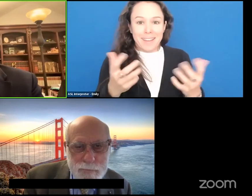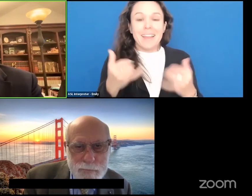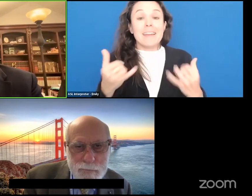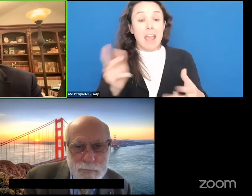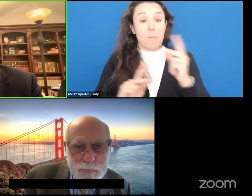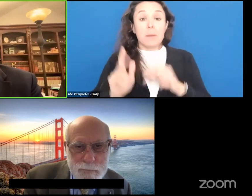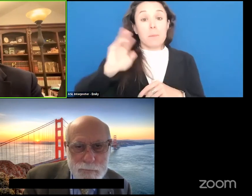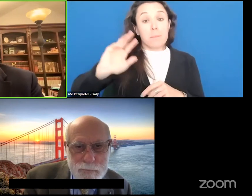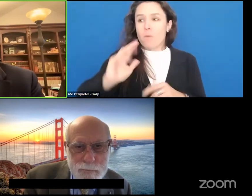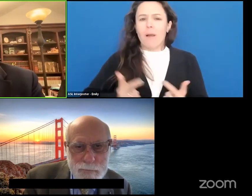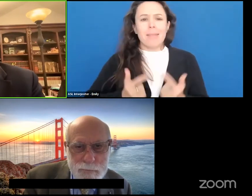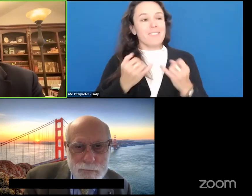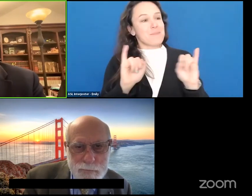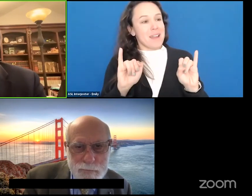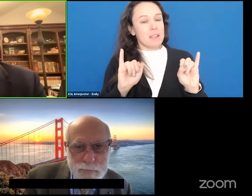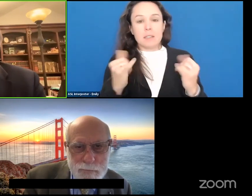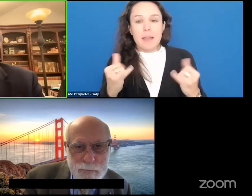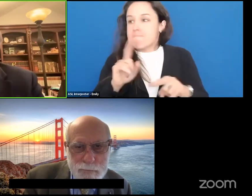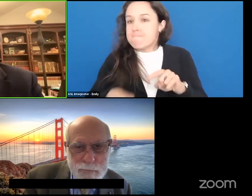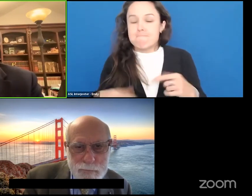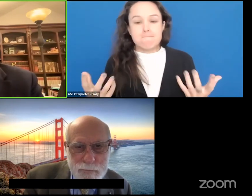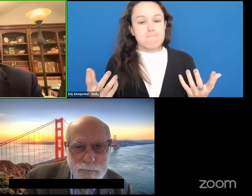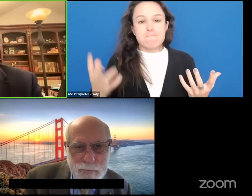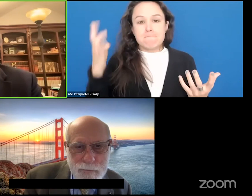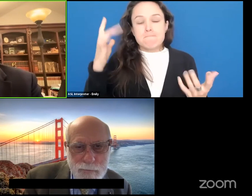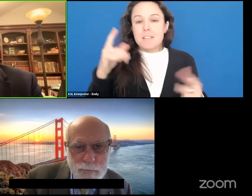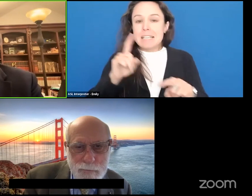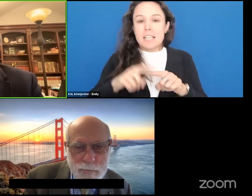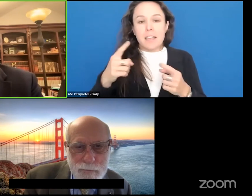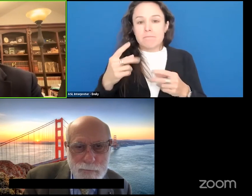to live independently who can't live independently anymore because they can't deal with the technology